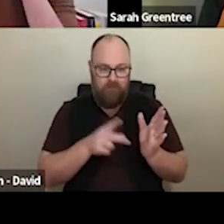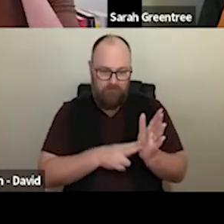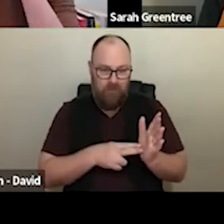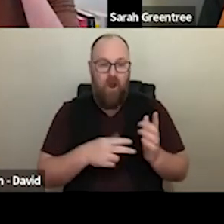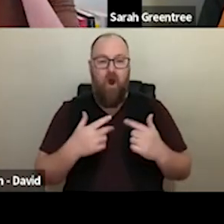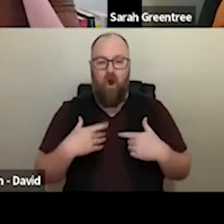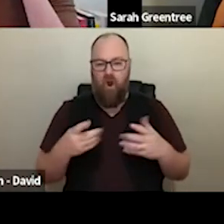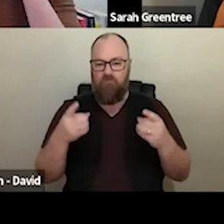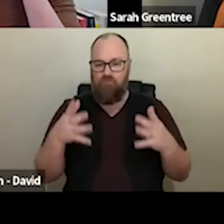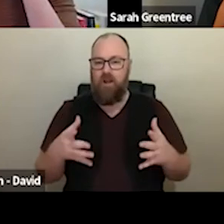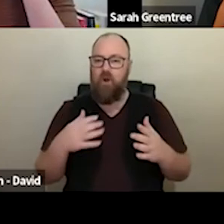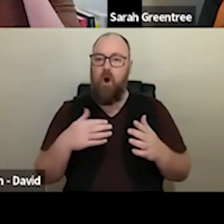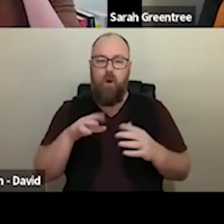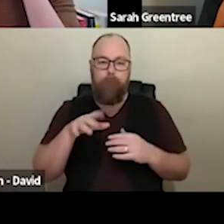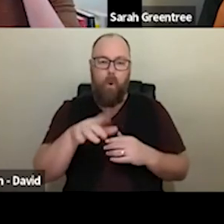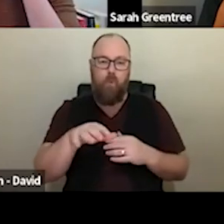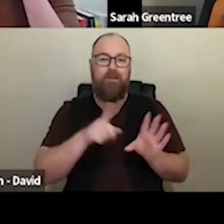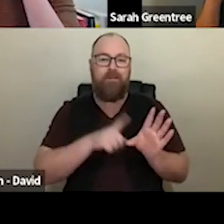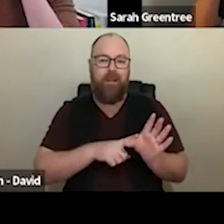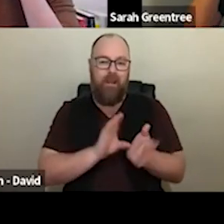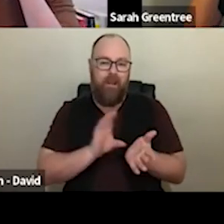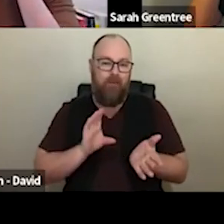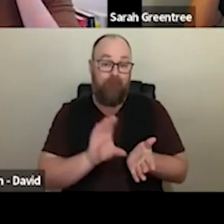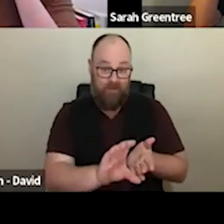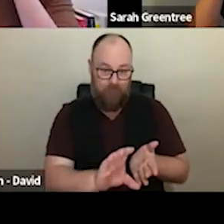will quickly introduce ourselves so we know who is huge. My name is Andy Donovan, the responsibility for the four year investment I'm the director of multi-year investment here at the Australia Council, with responsibility